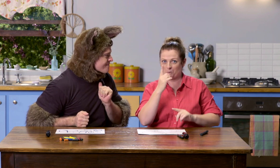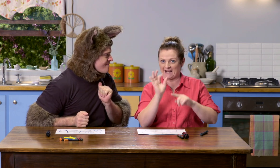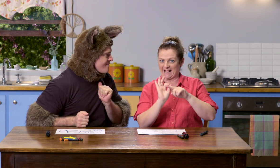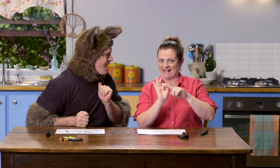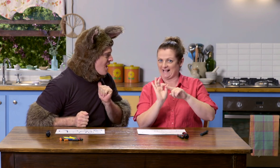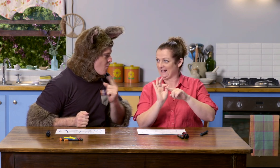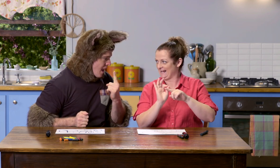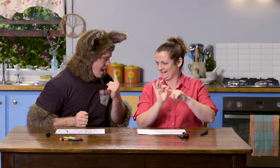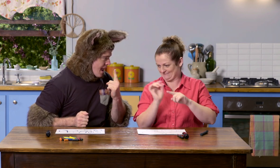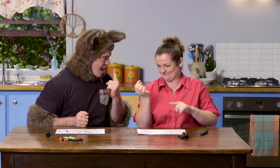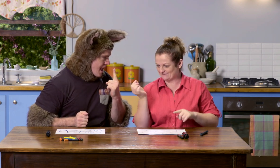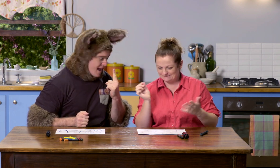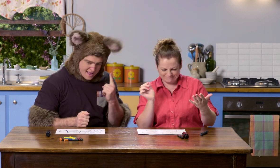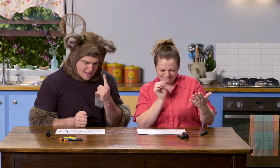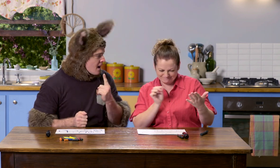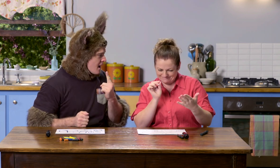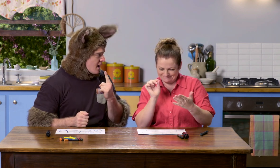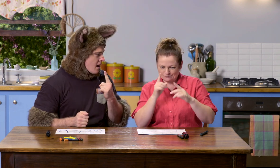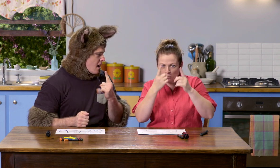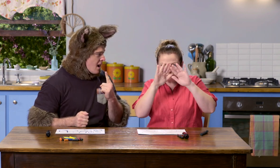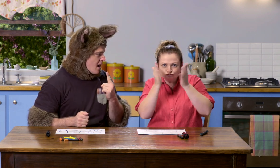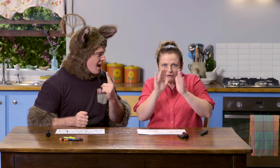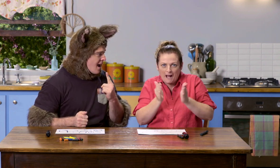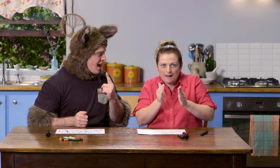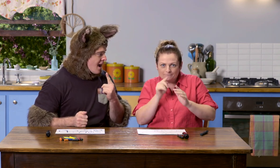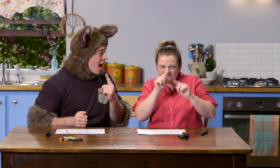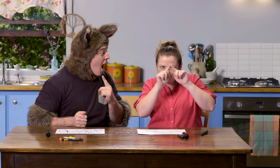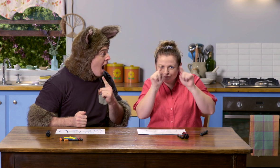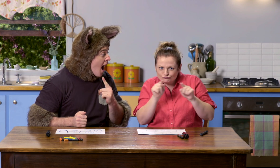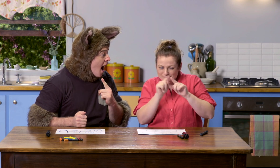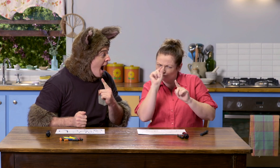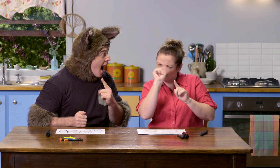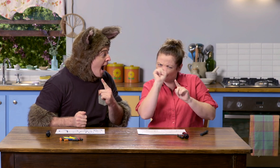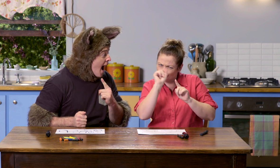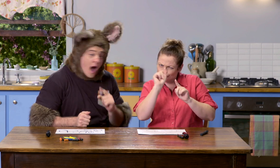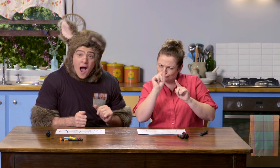Pick a colour and colour in the shape that you've made. You colour in the whole thing.